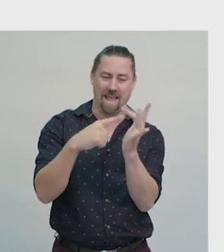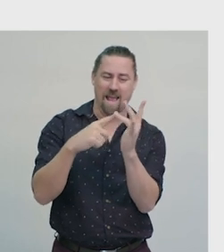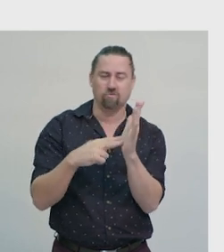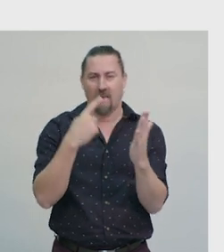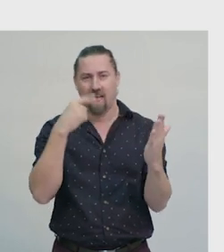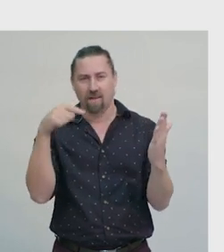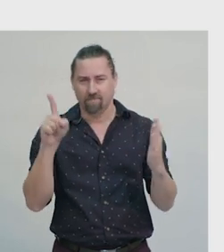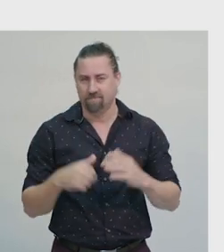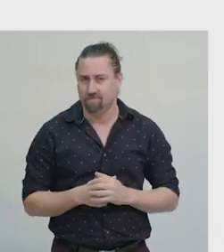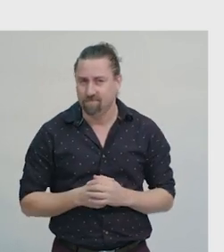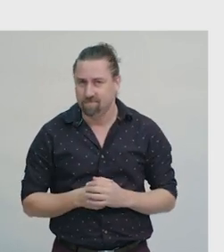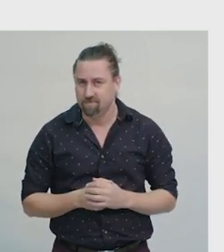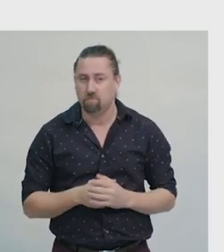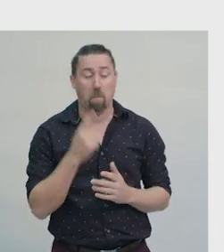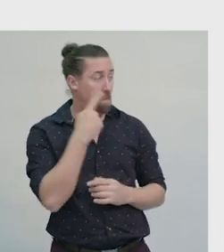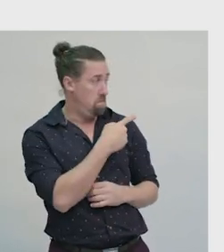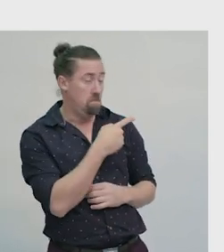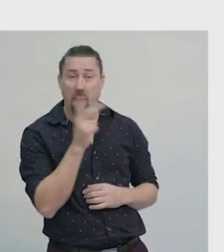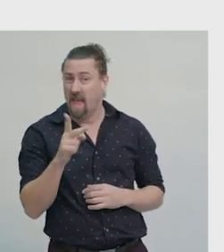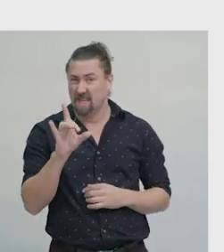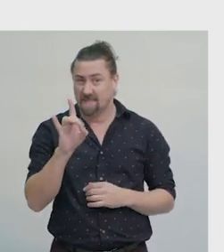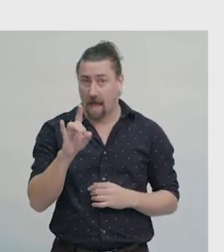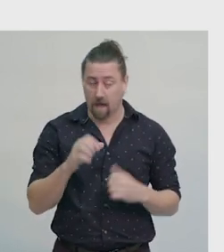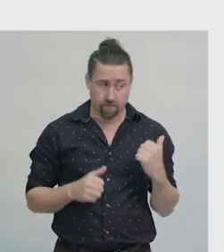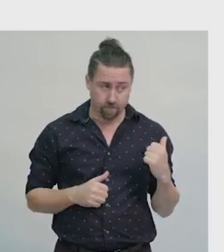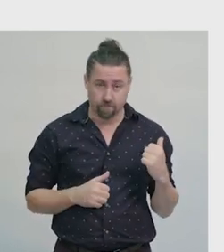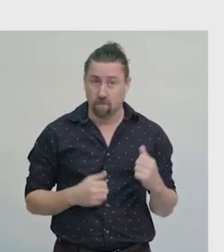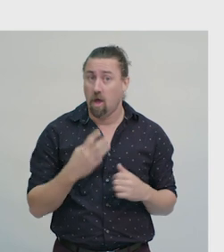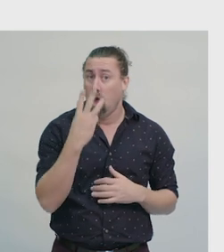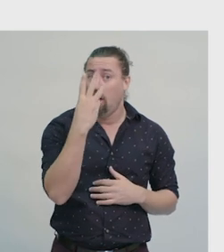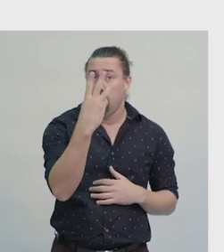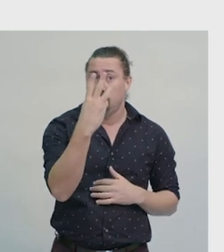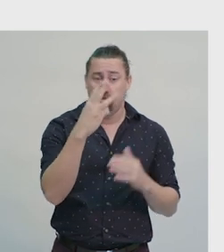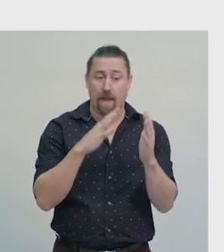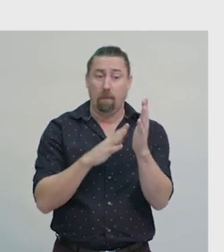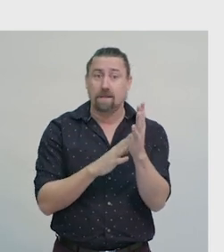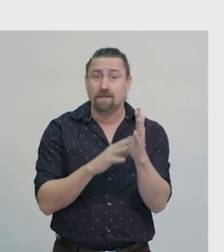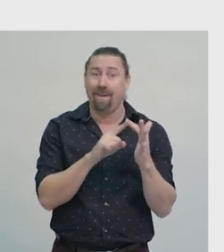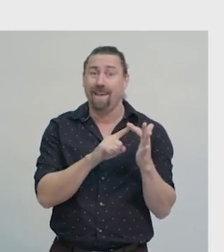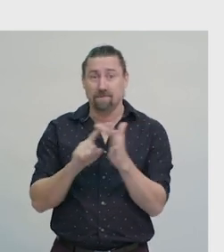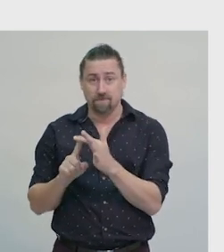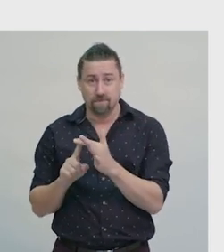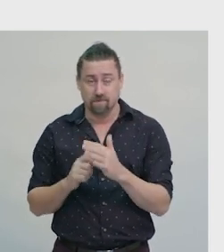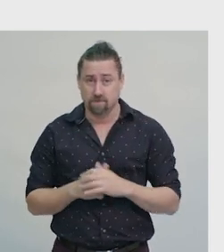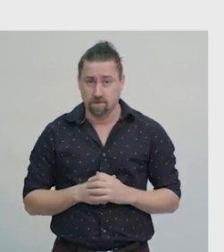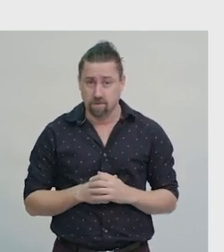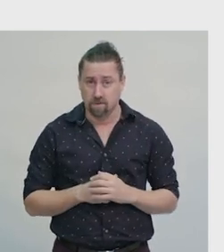Let's try another. Start at the star. Move 3 metres east.